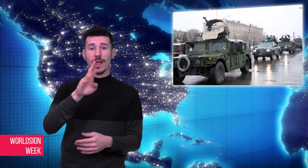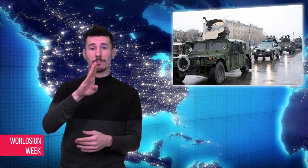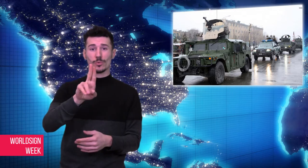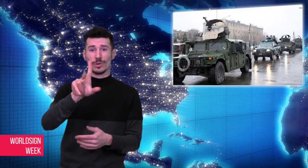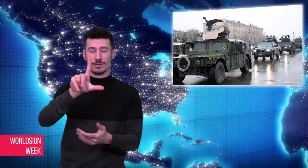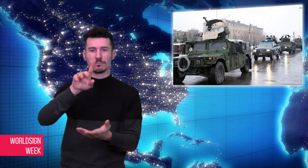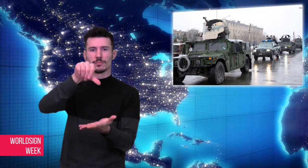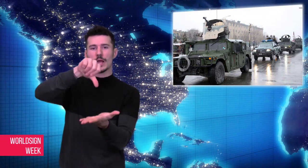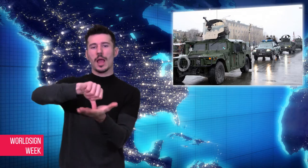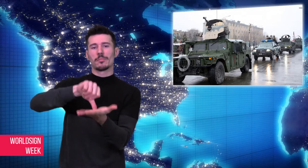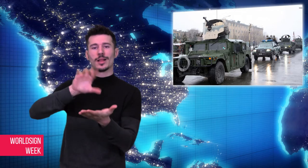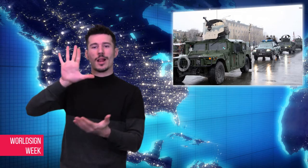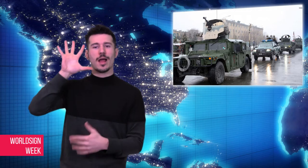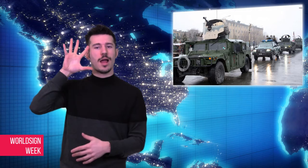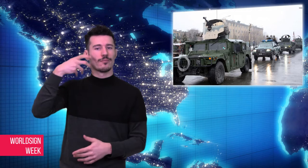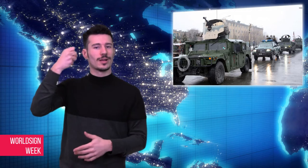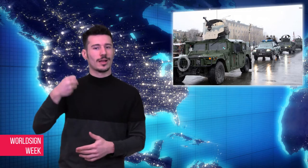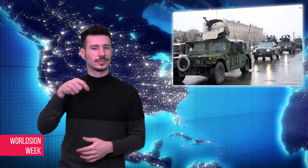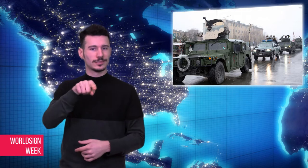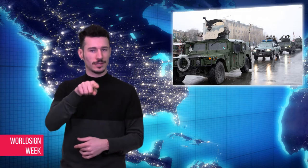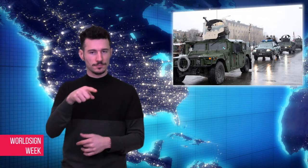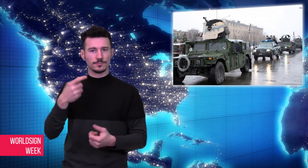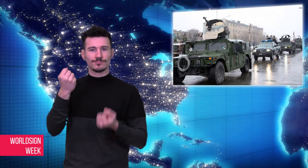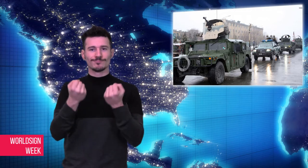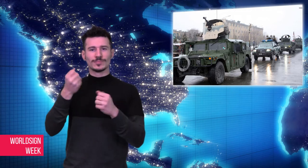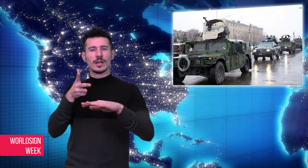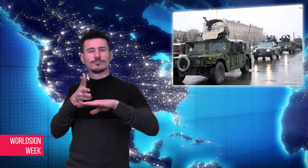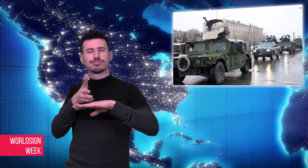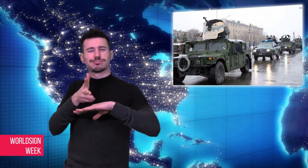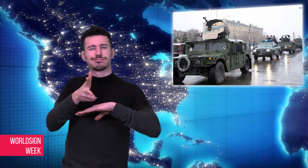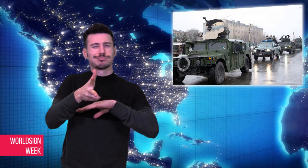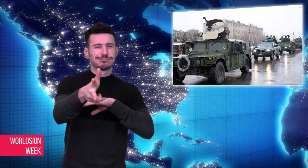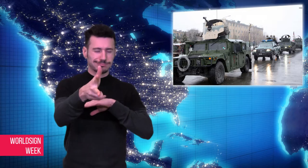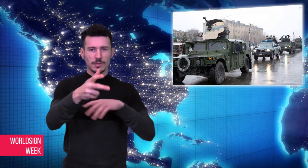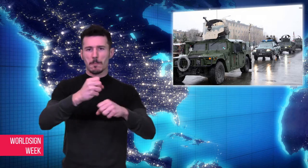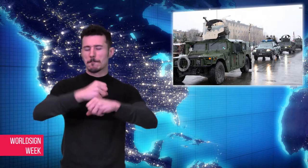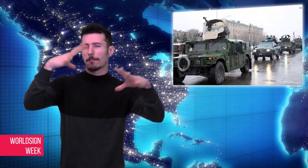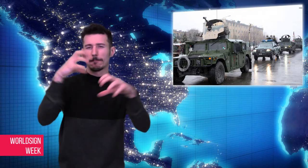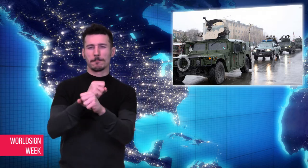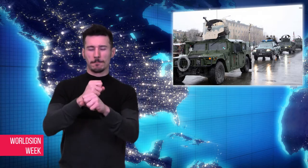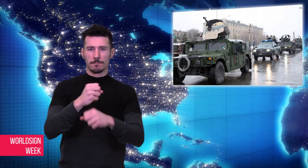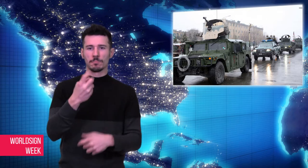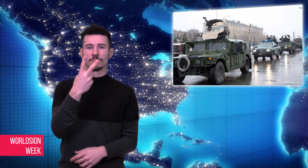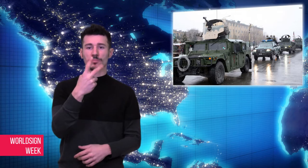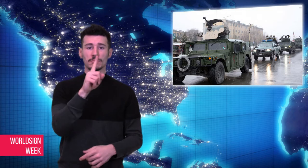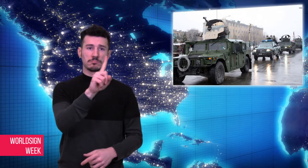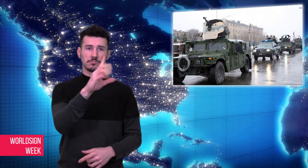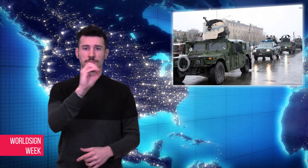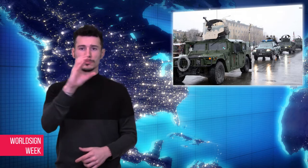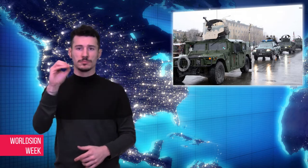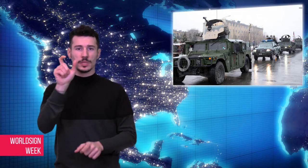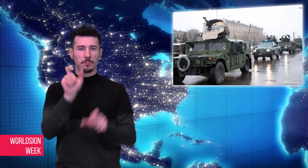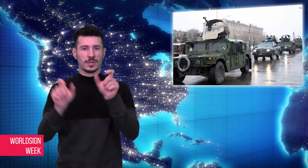an explosion, killing over 100 people. At the checkpoint, the driver claimed